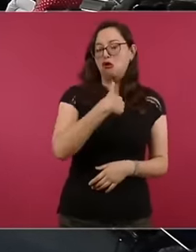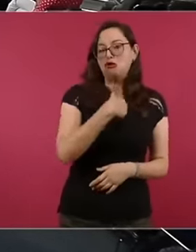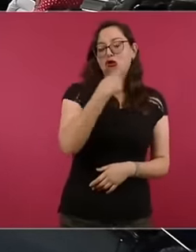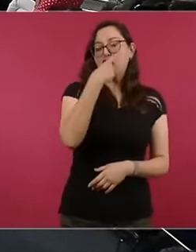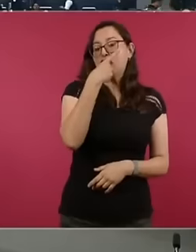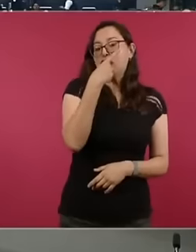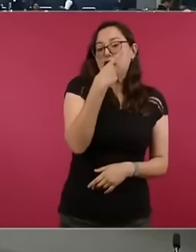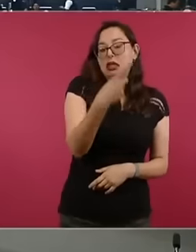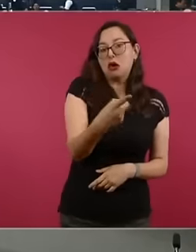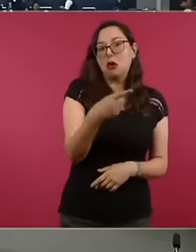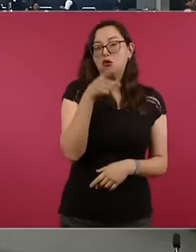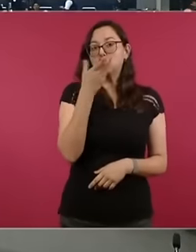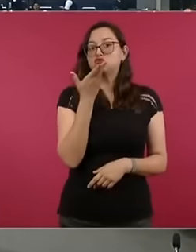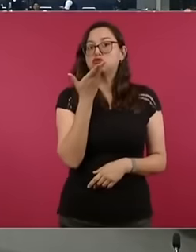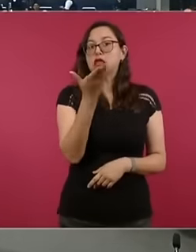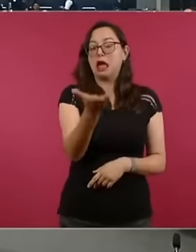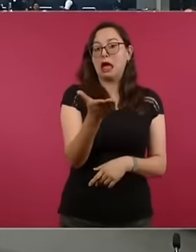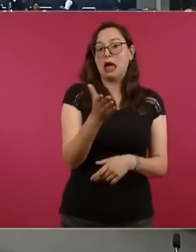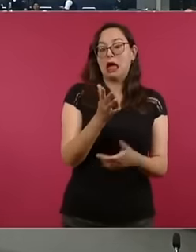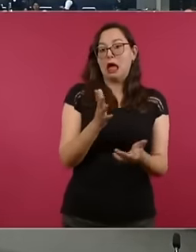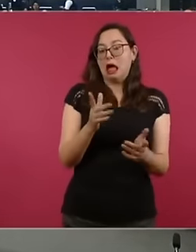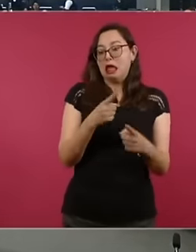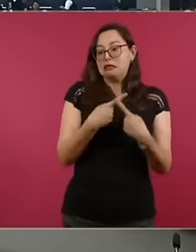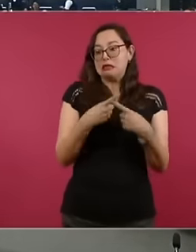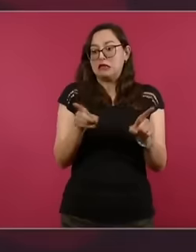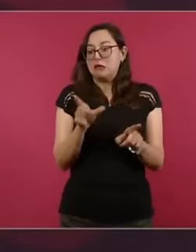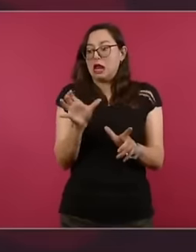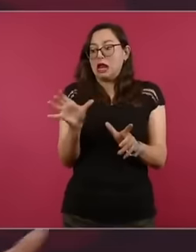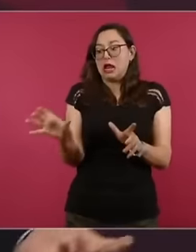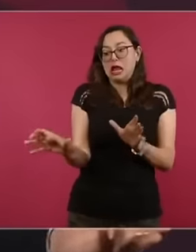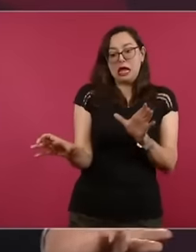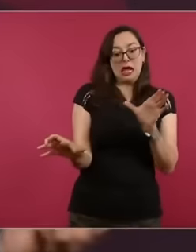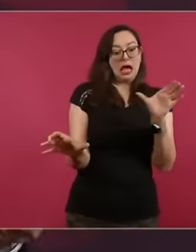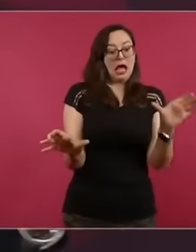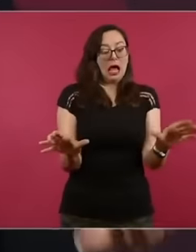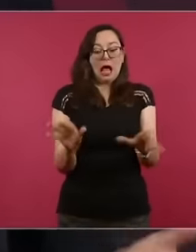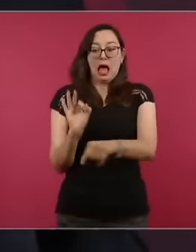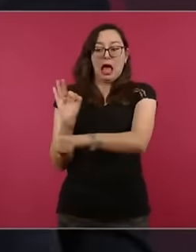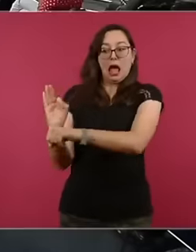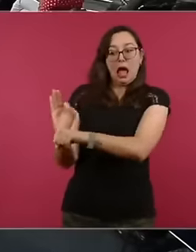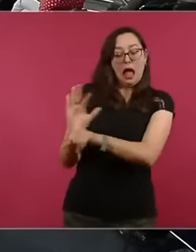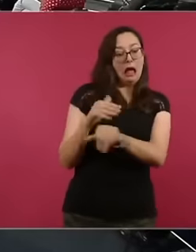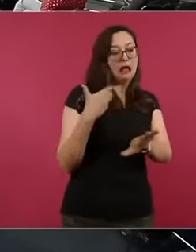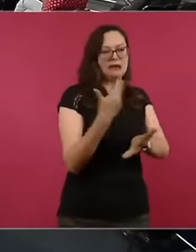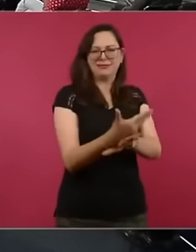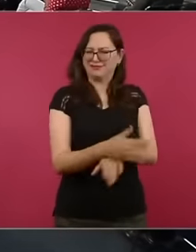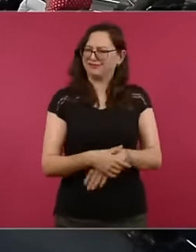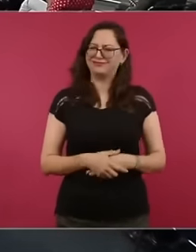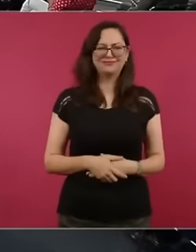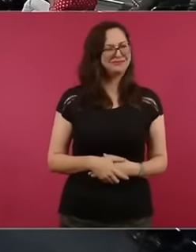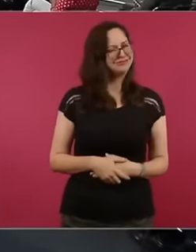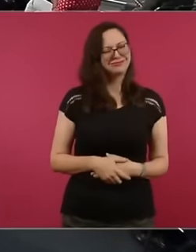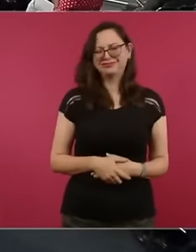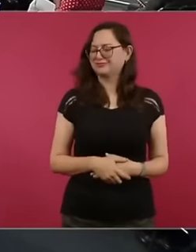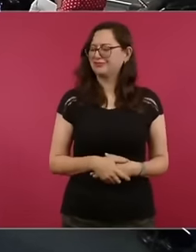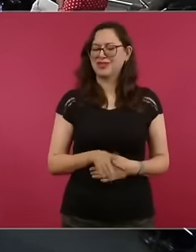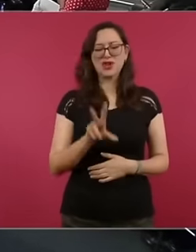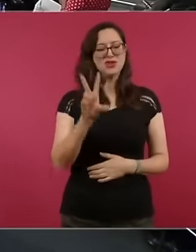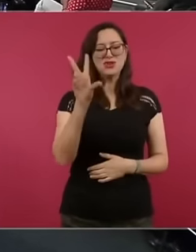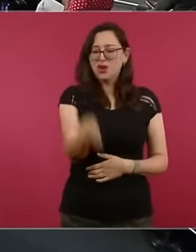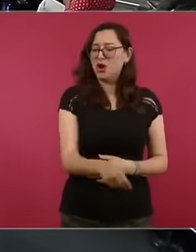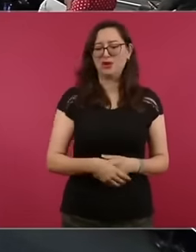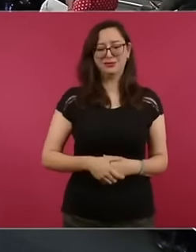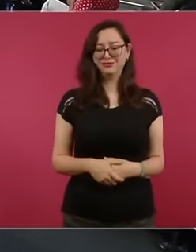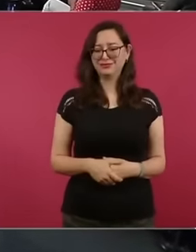so that the vote is favored for Someone, that's a bit of a no, they would like us to